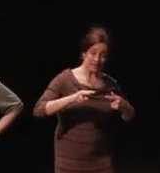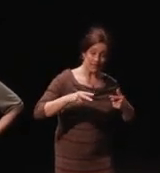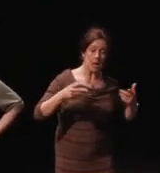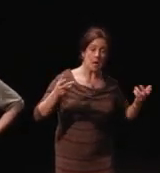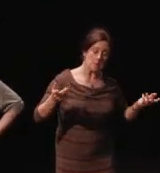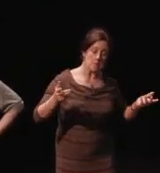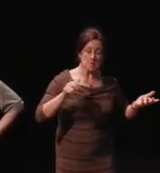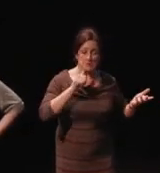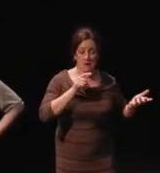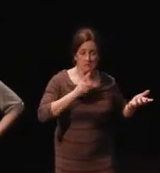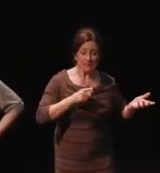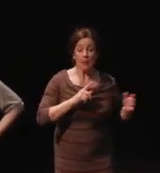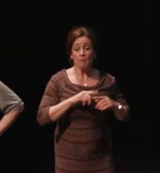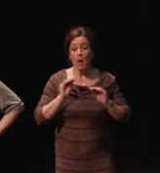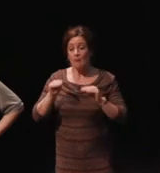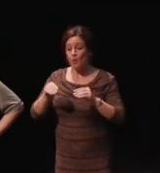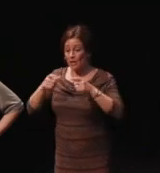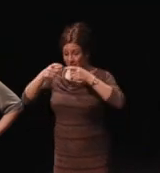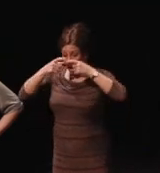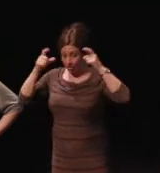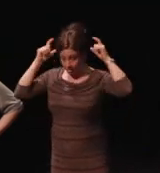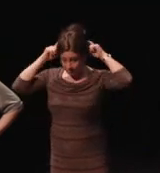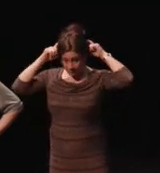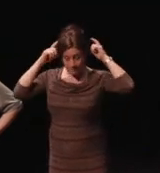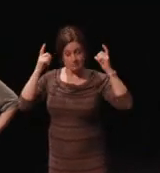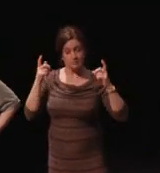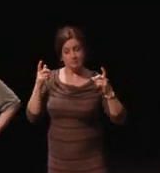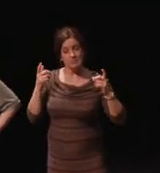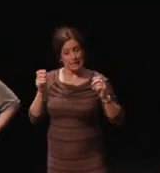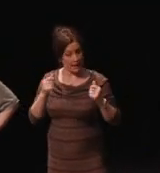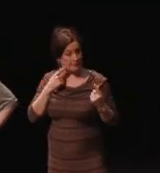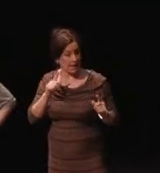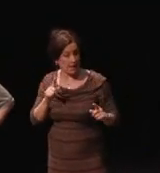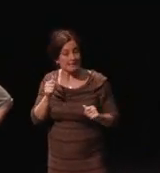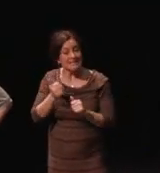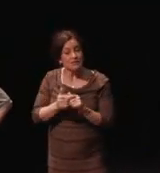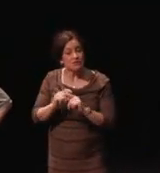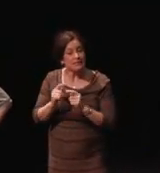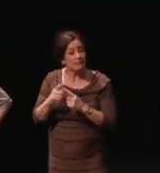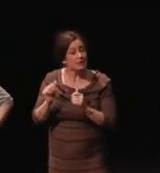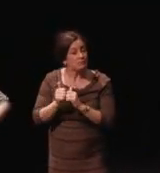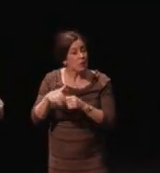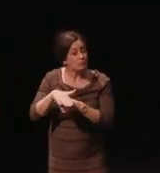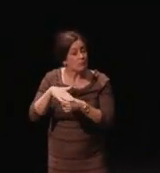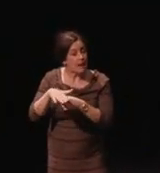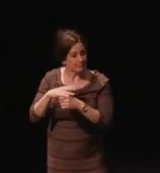done and each team then the sports realm has gotten these goggles. So, they've already made